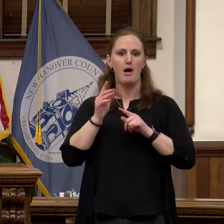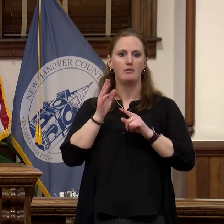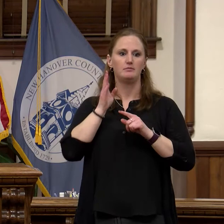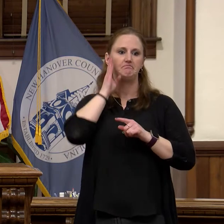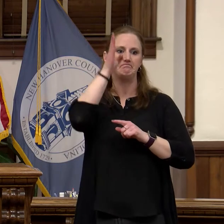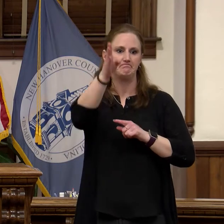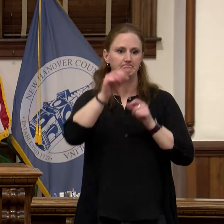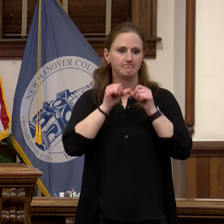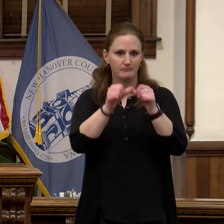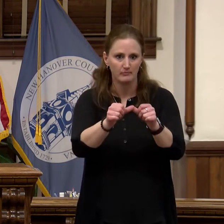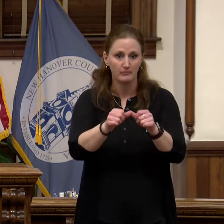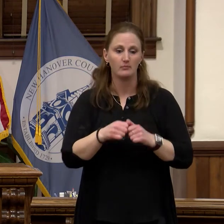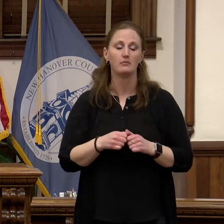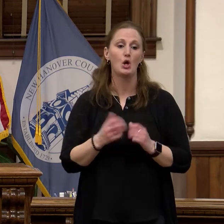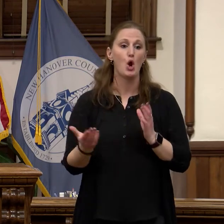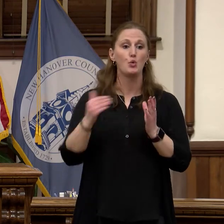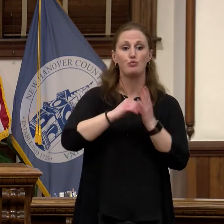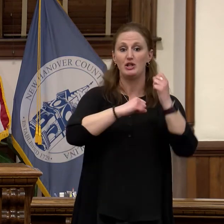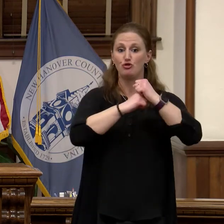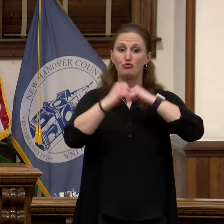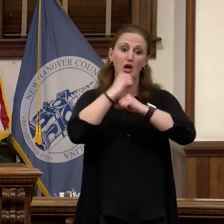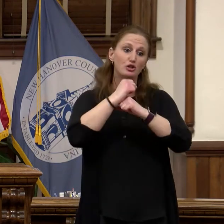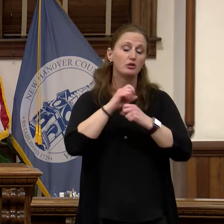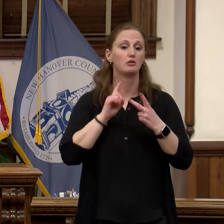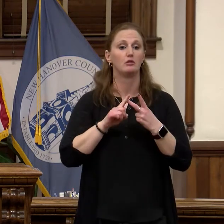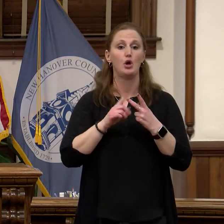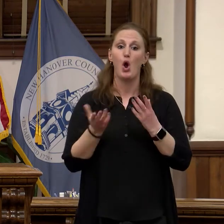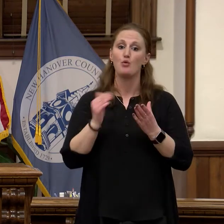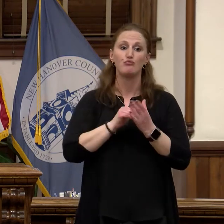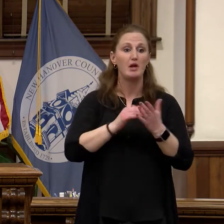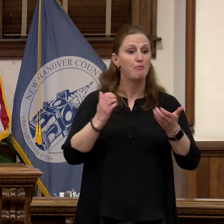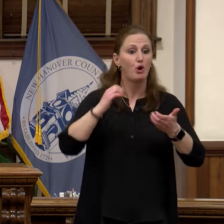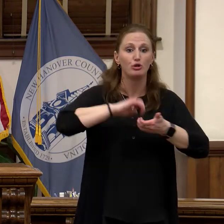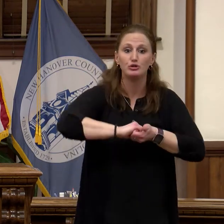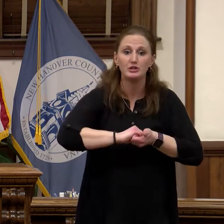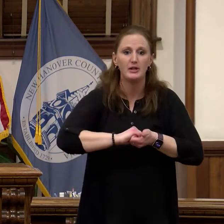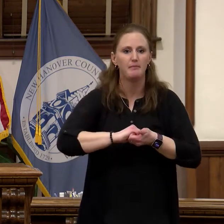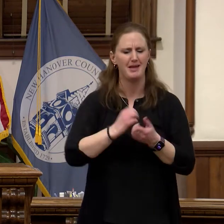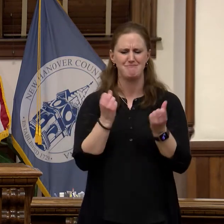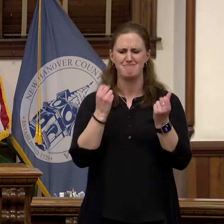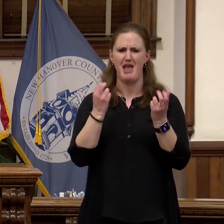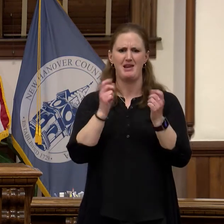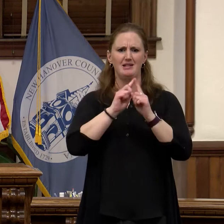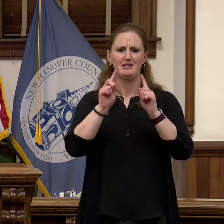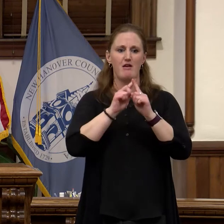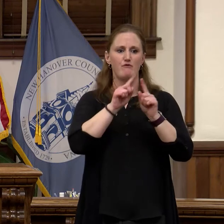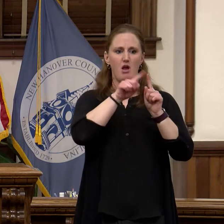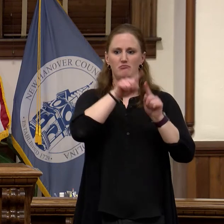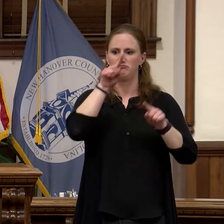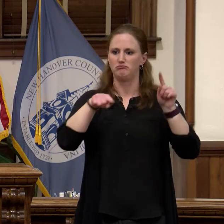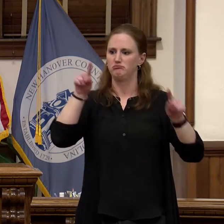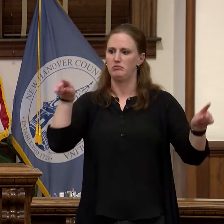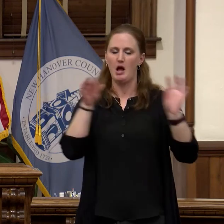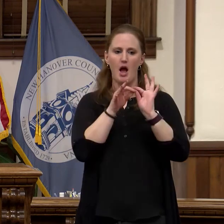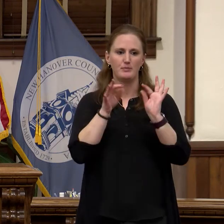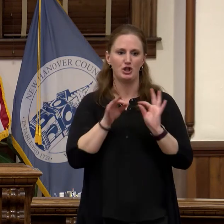a new partnership model and so many options in between. This is not about a